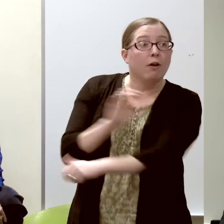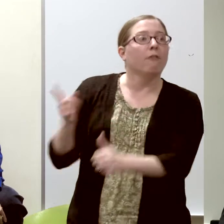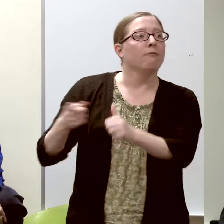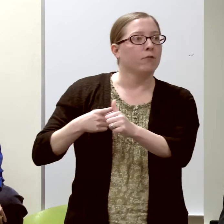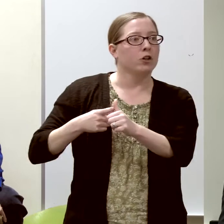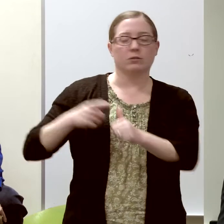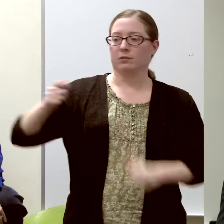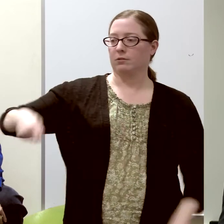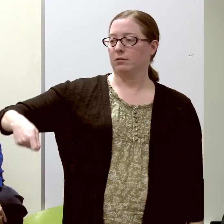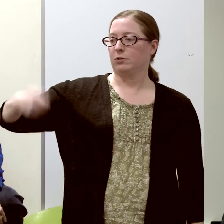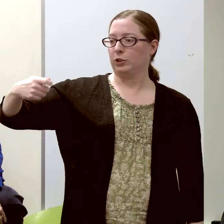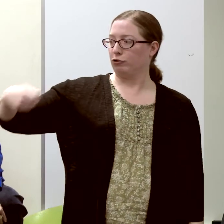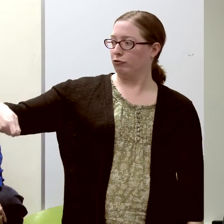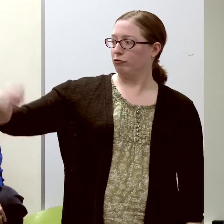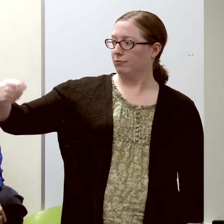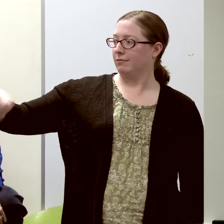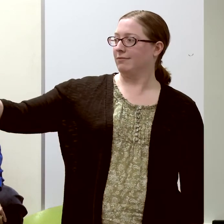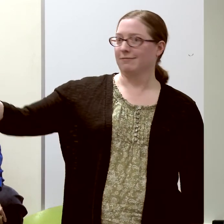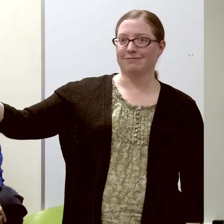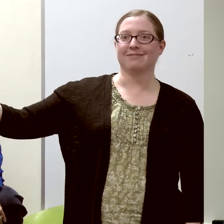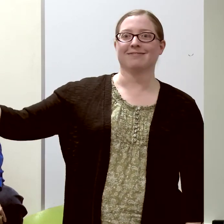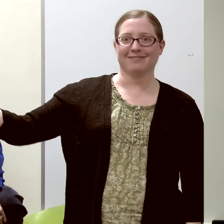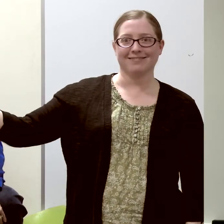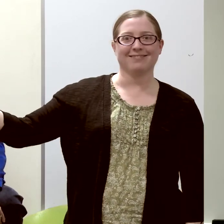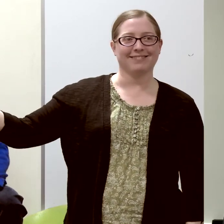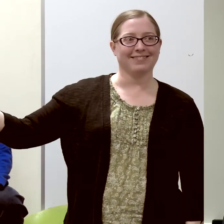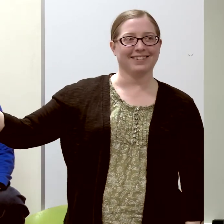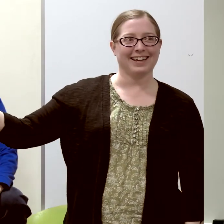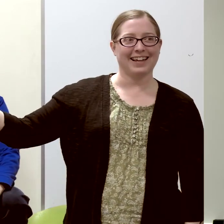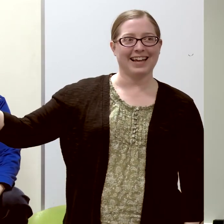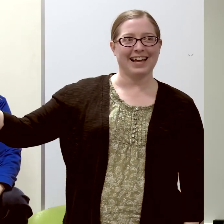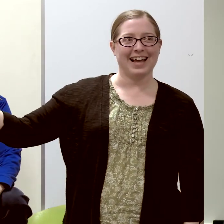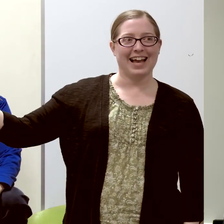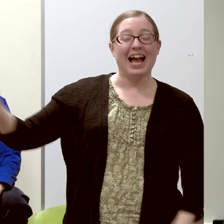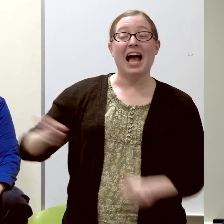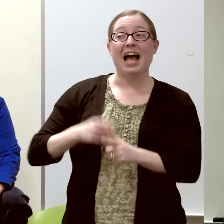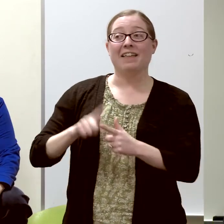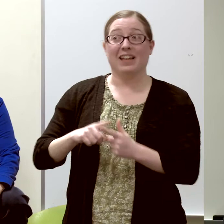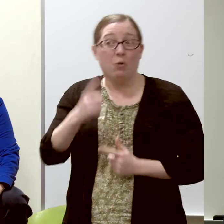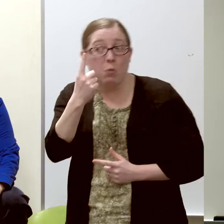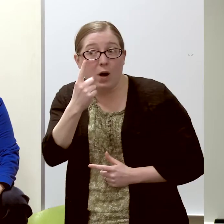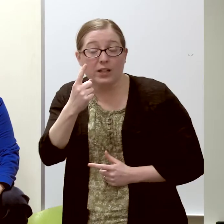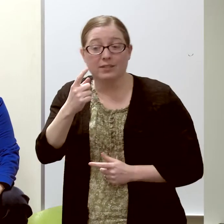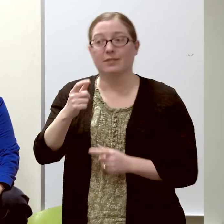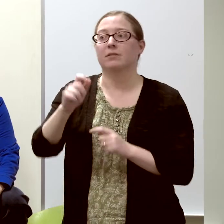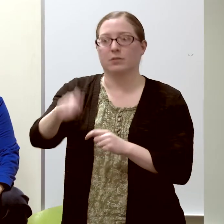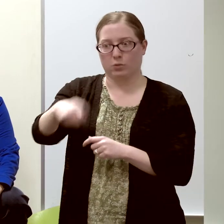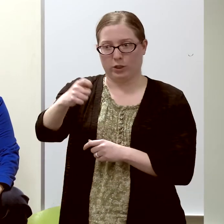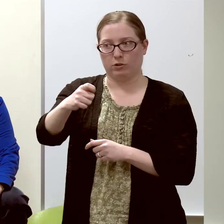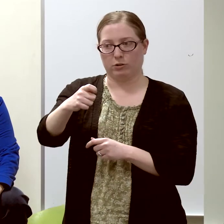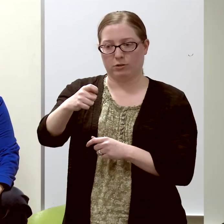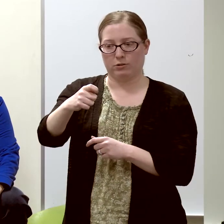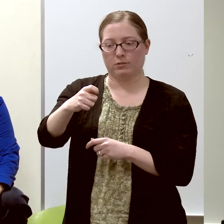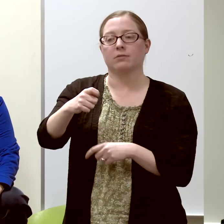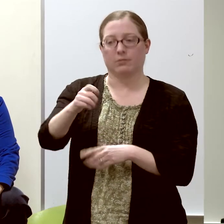you had to flip the switches and then flip a single switch one at a time